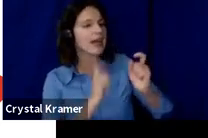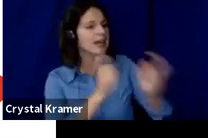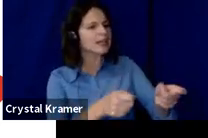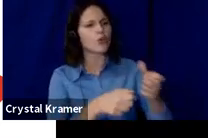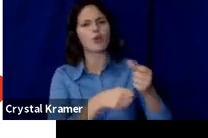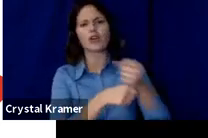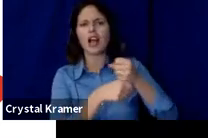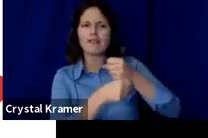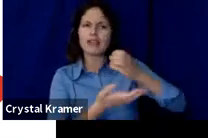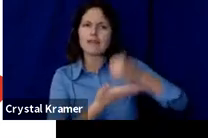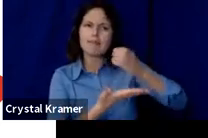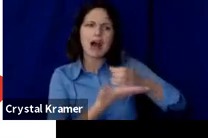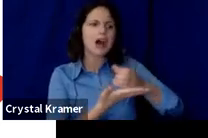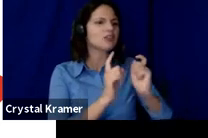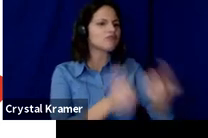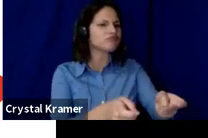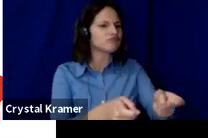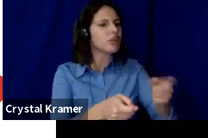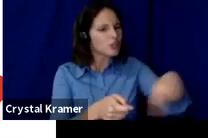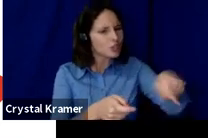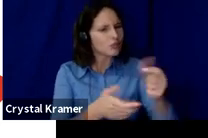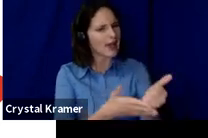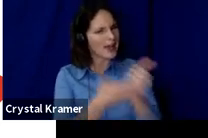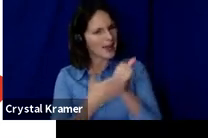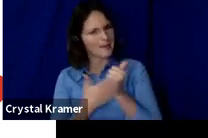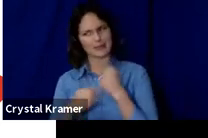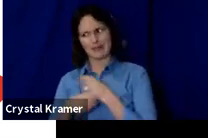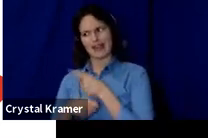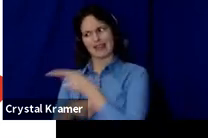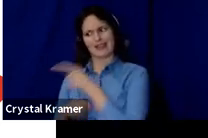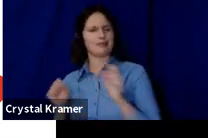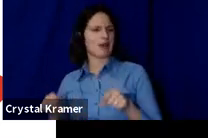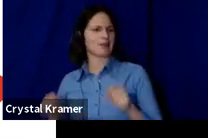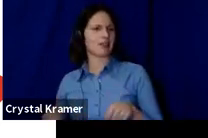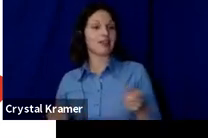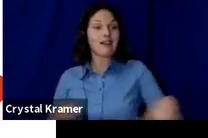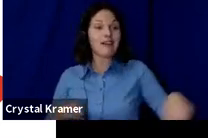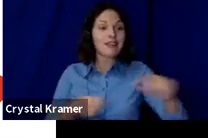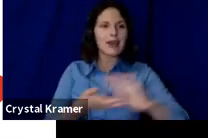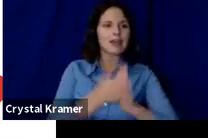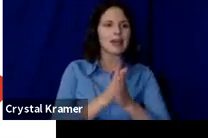It allows them to be ambassadors for the work, where they say I remember when we were operating